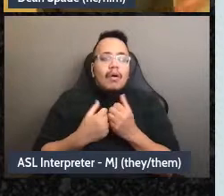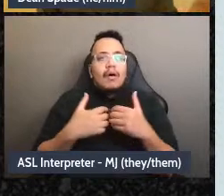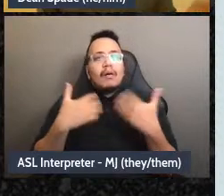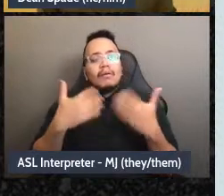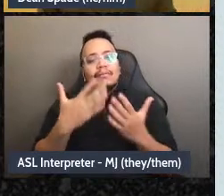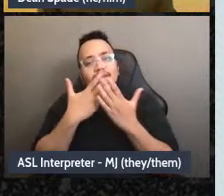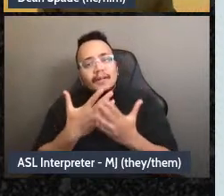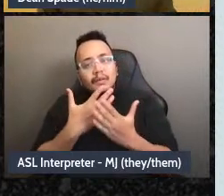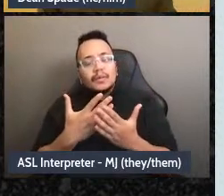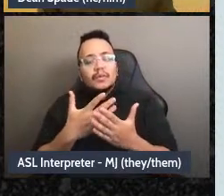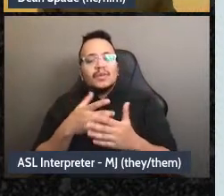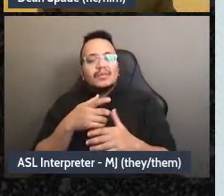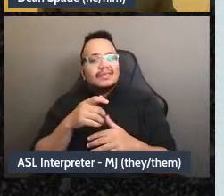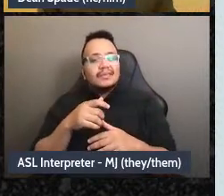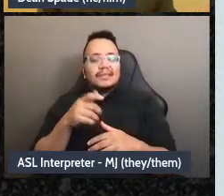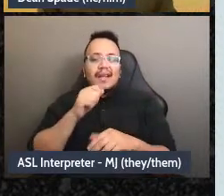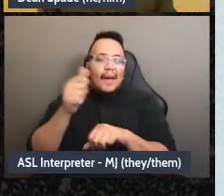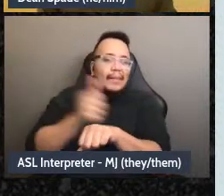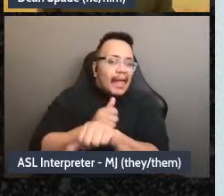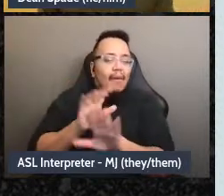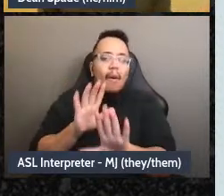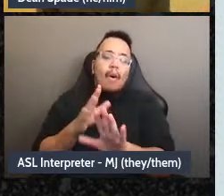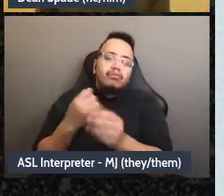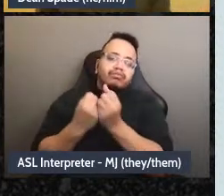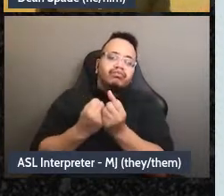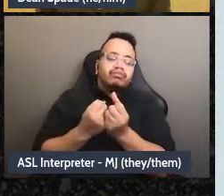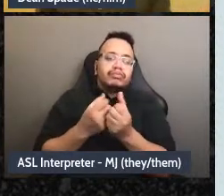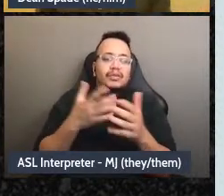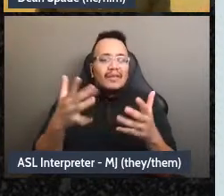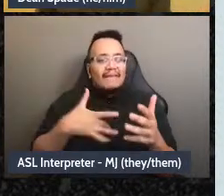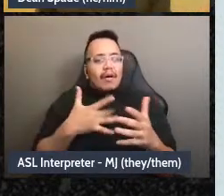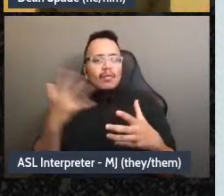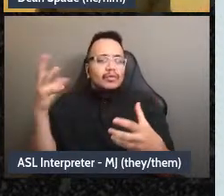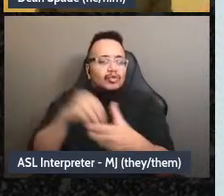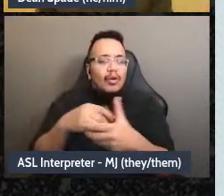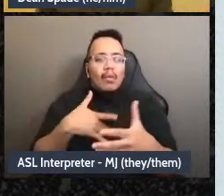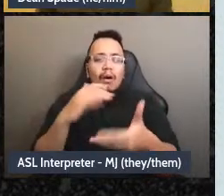they could join collective action against it and a lot of people join movements